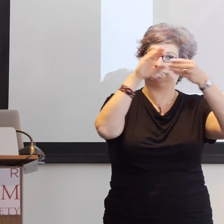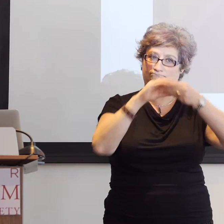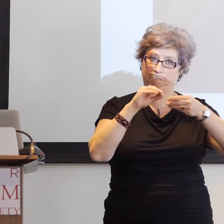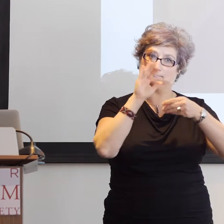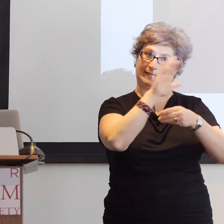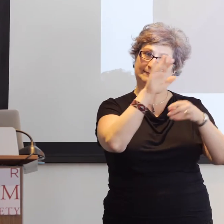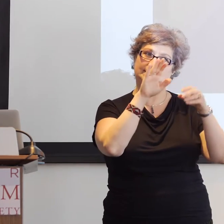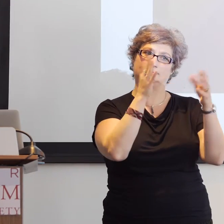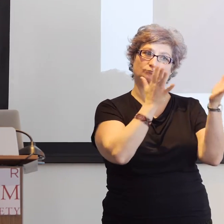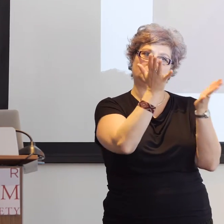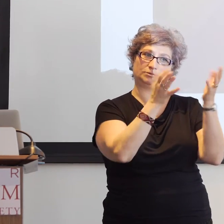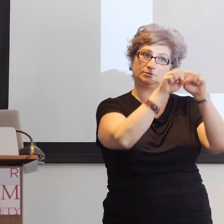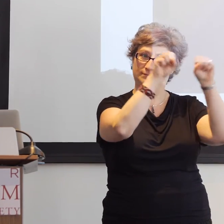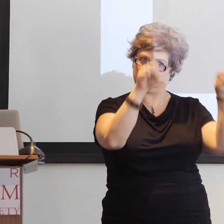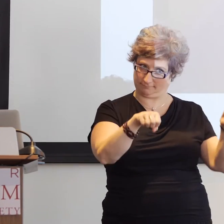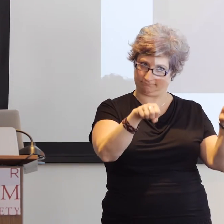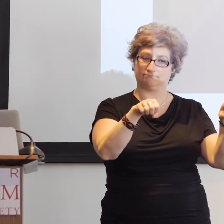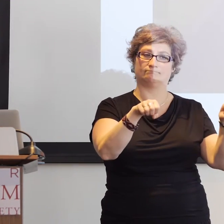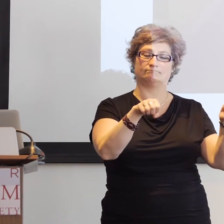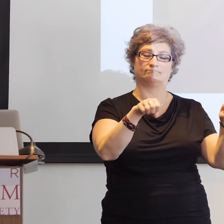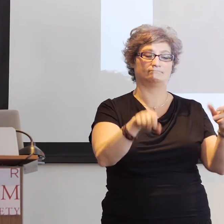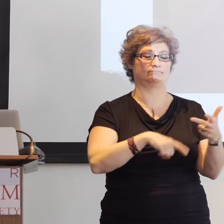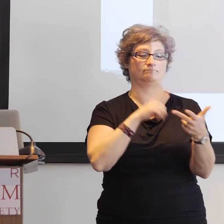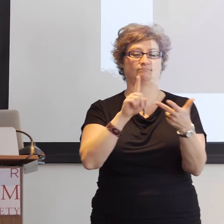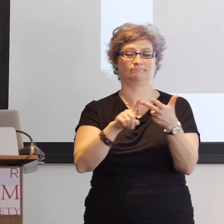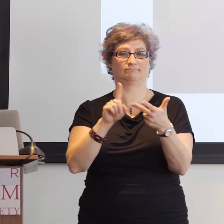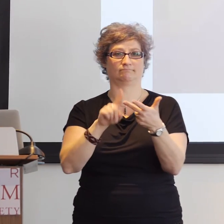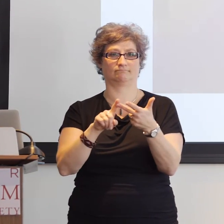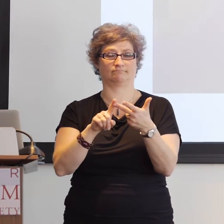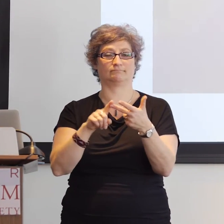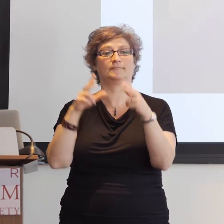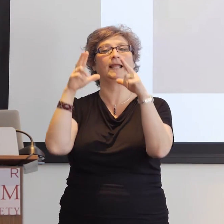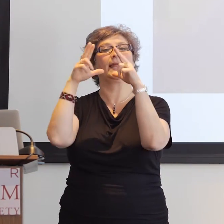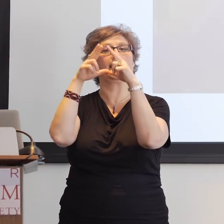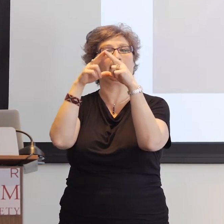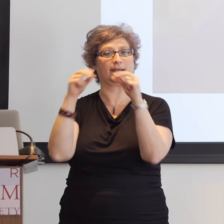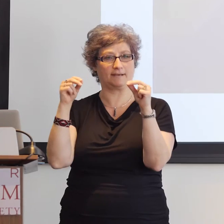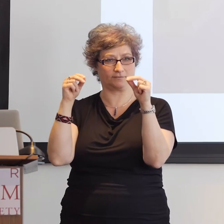of individual experience and the importance of context on the formation of an identity.